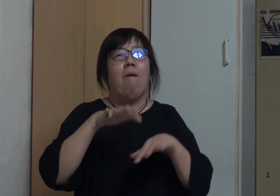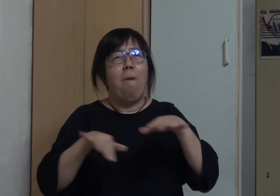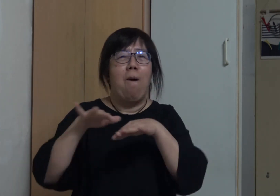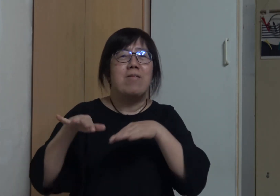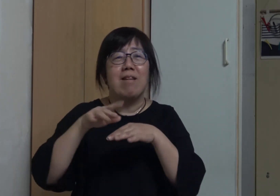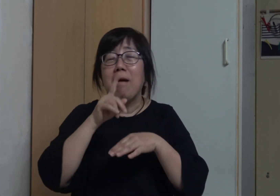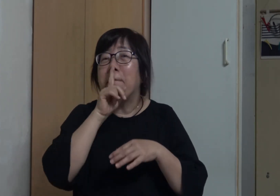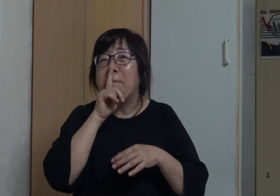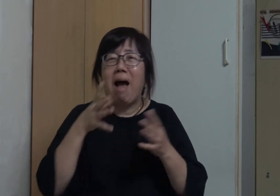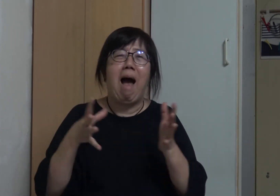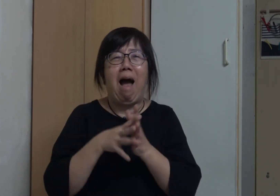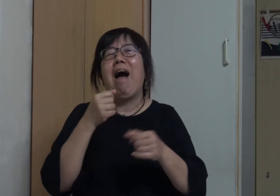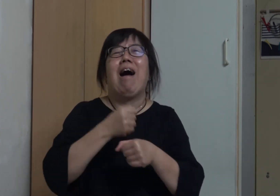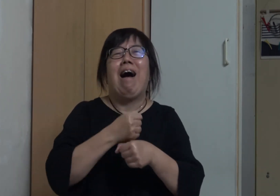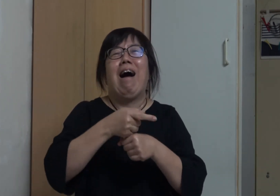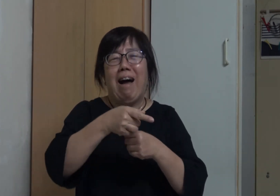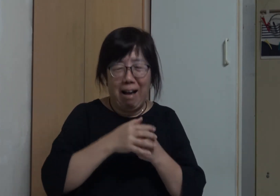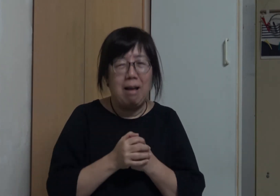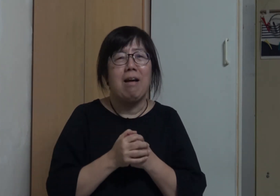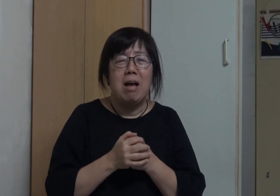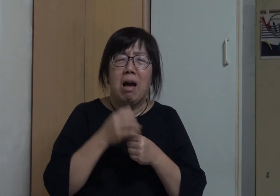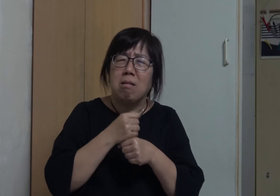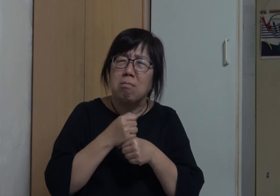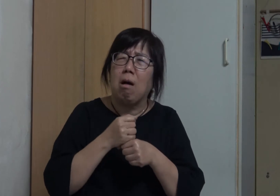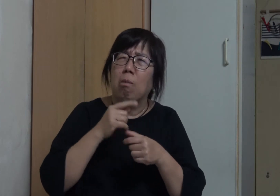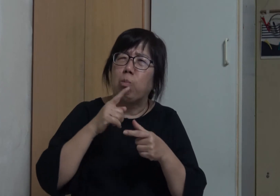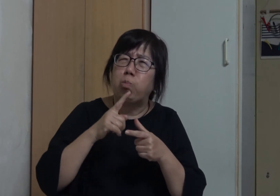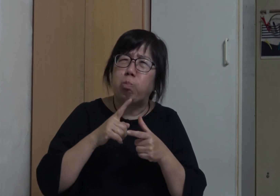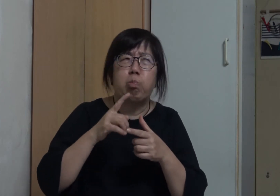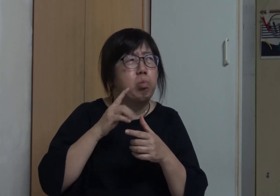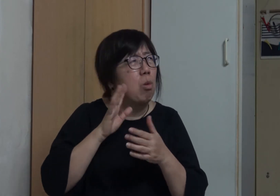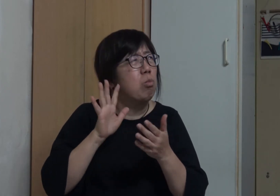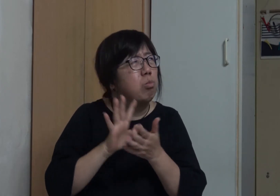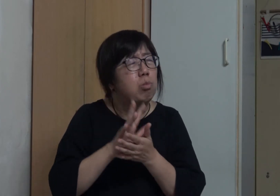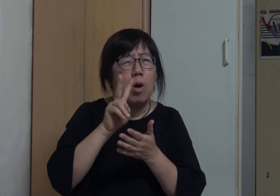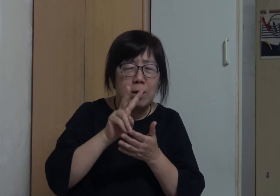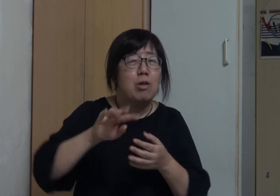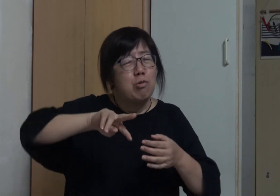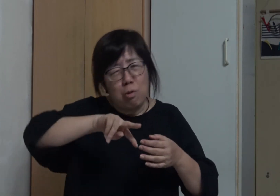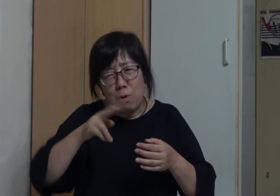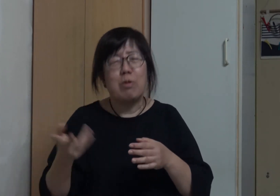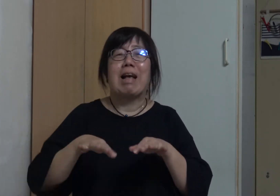Hoi Yan's mother, Hung I worked there for two years